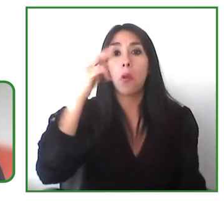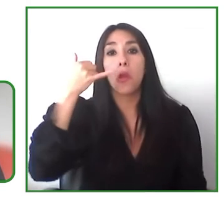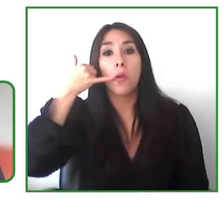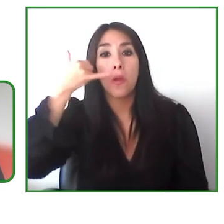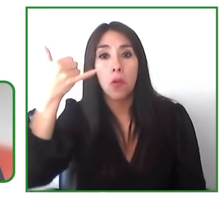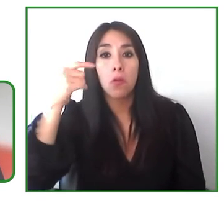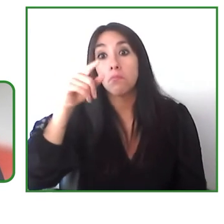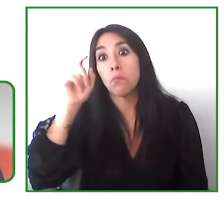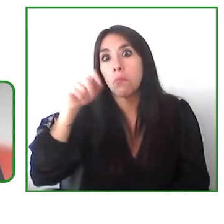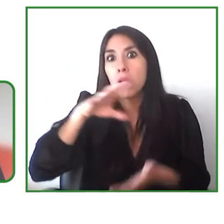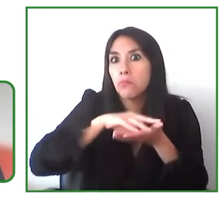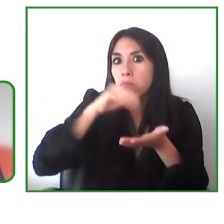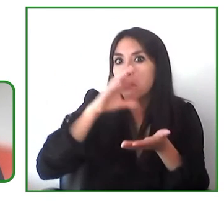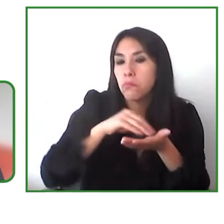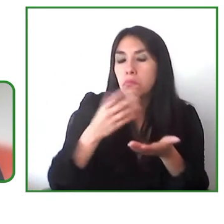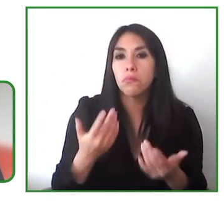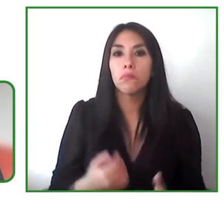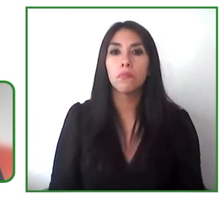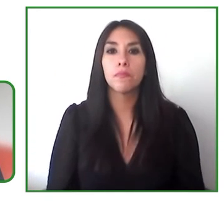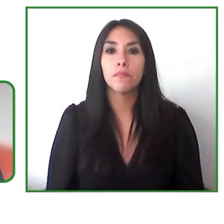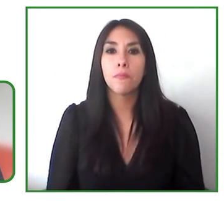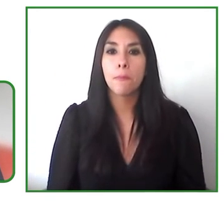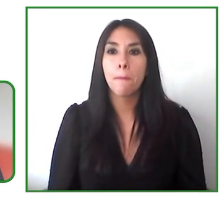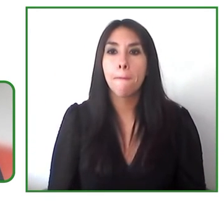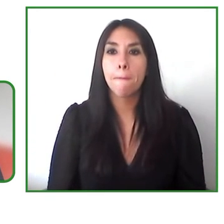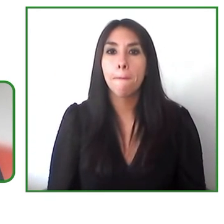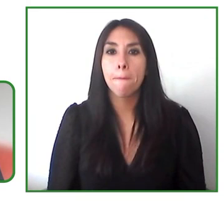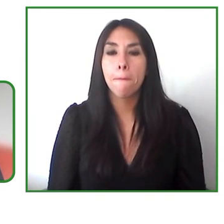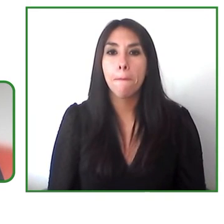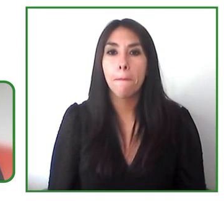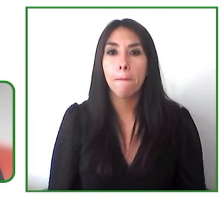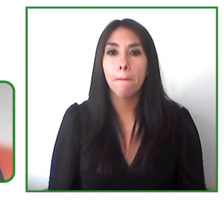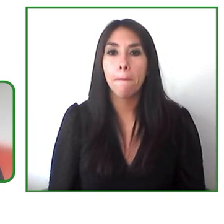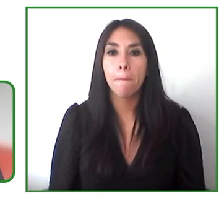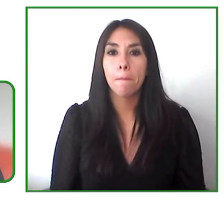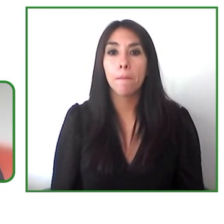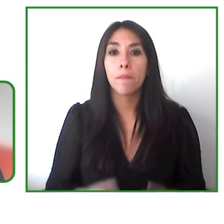learned along the way and so i know that you can share with everyone